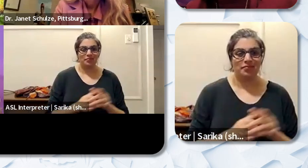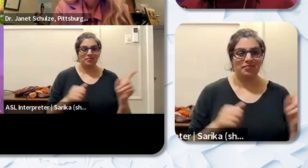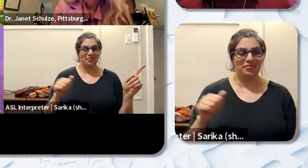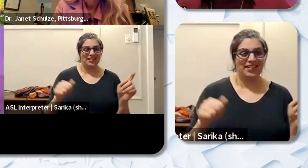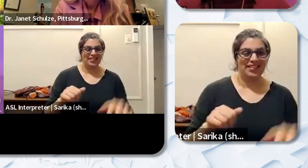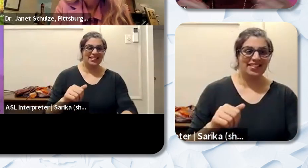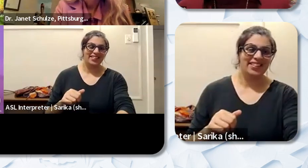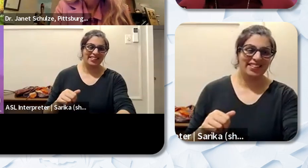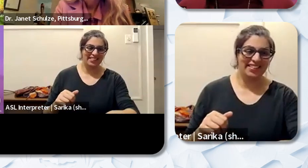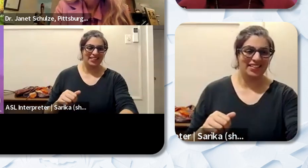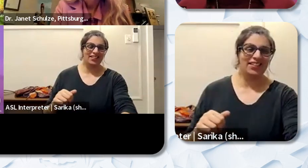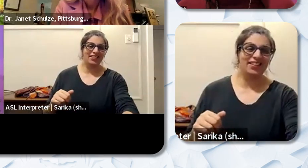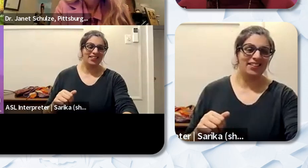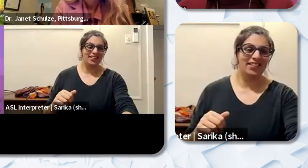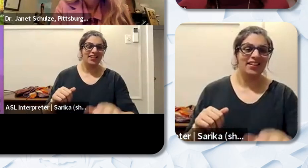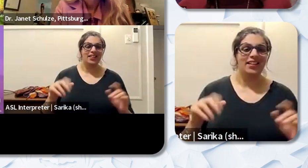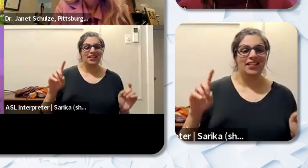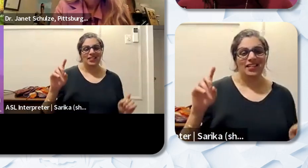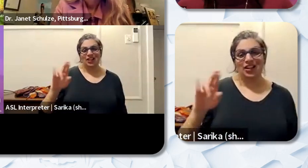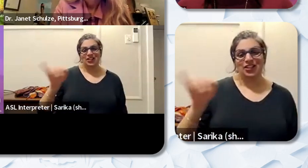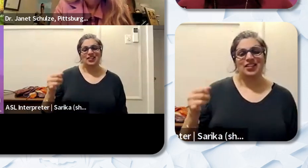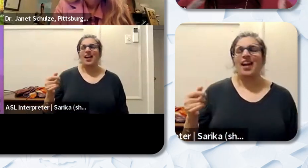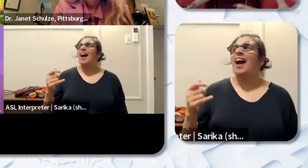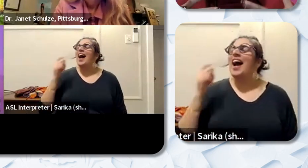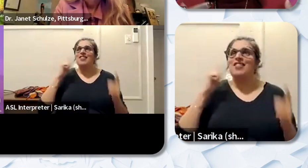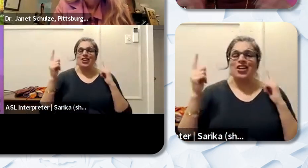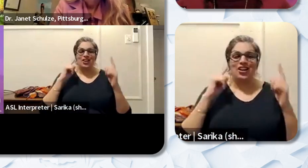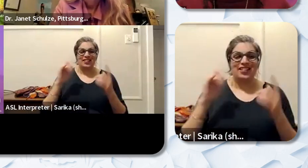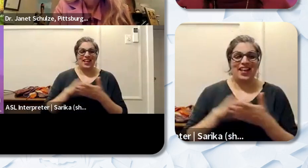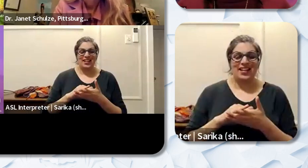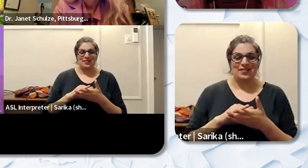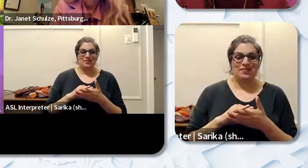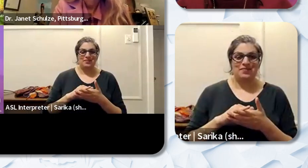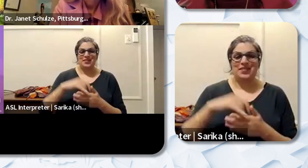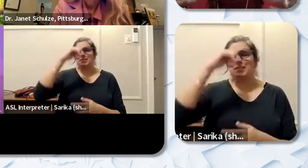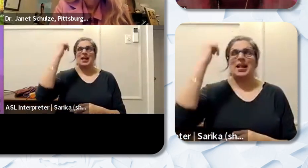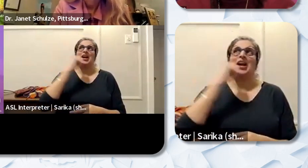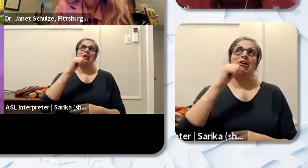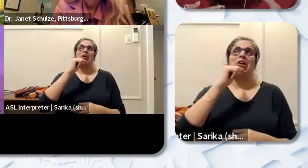often heard of that you know that “with-it-ness” that “it vibe” that Black girl Black woman magic